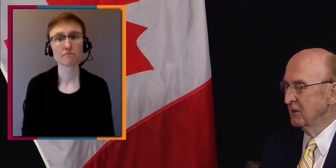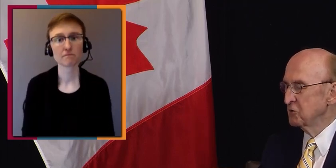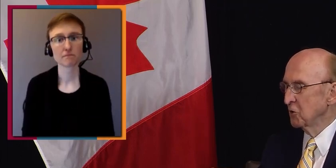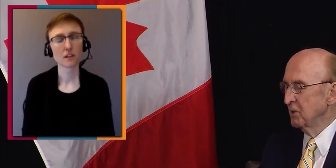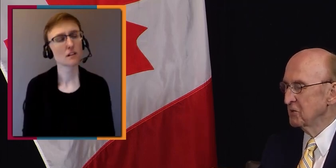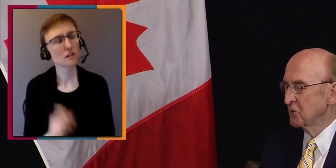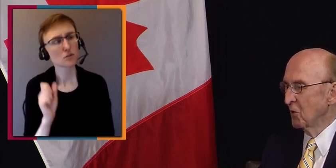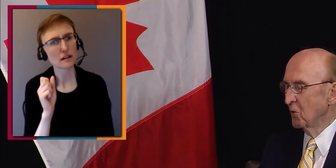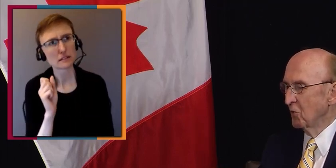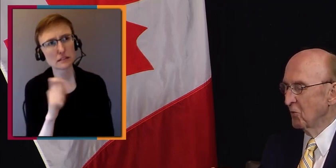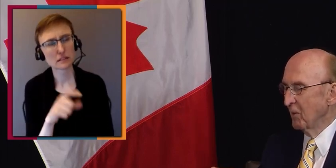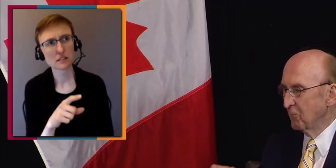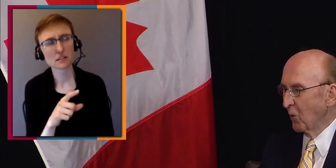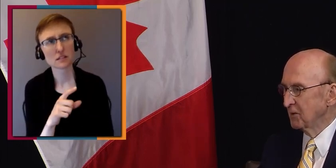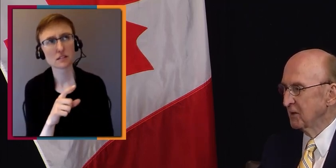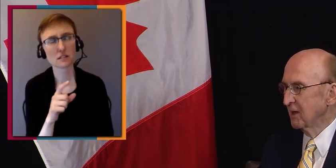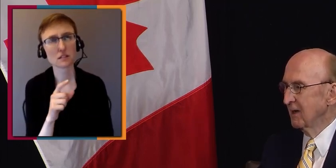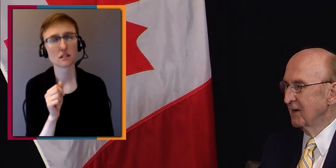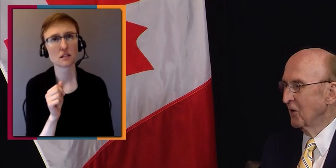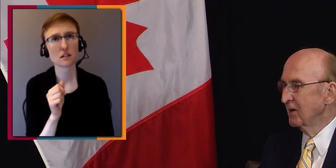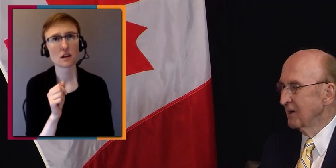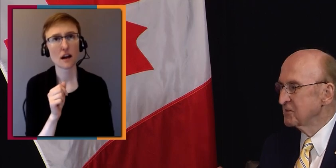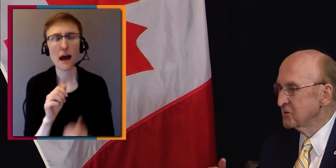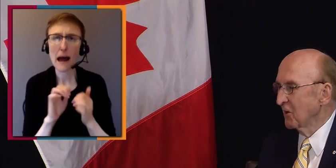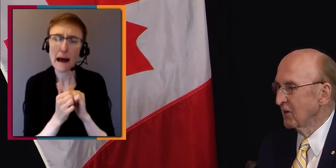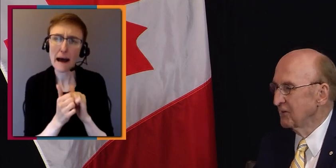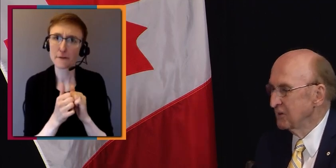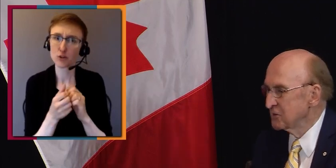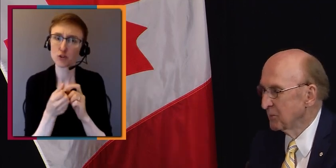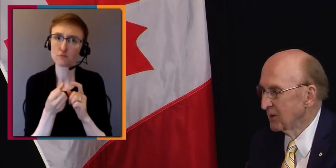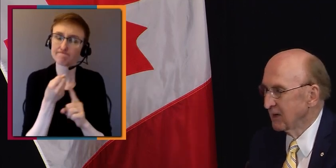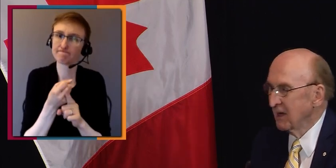that it should be so important, not necessarily the disability,